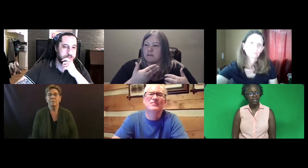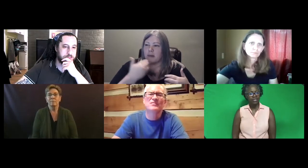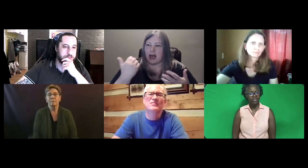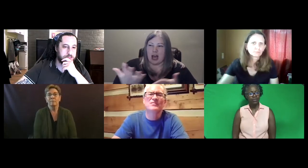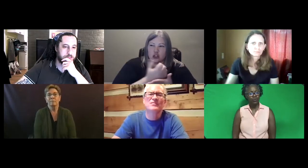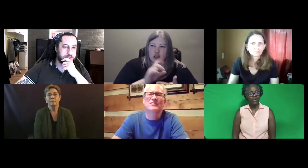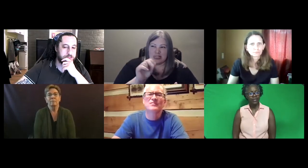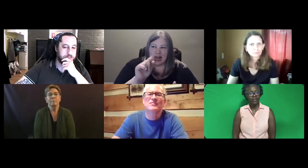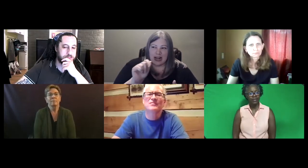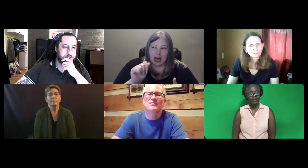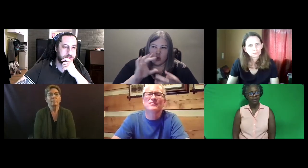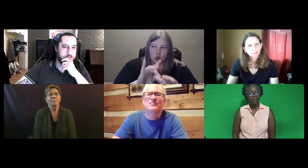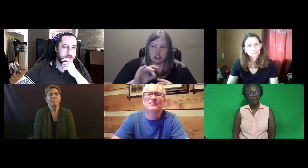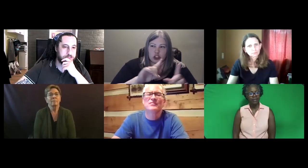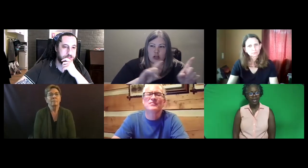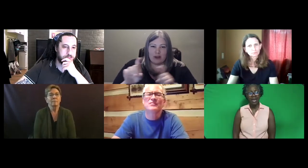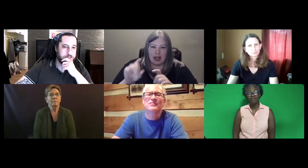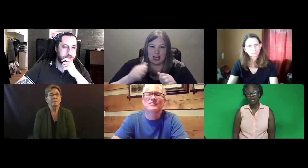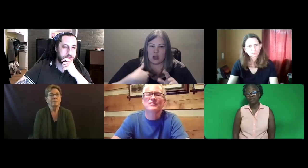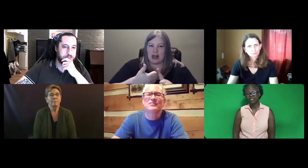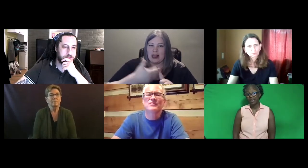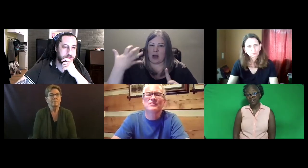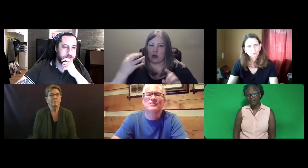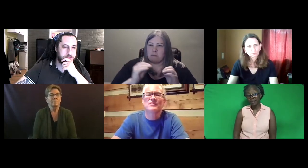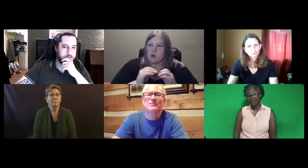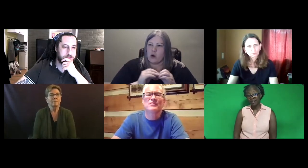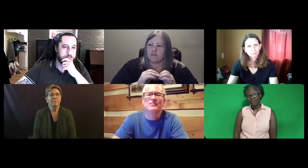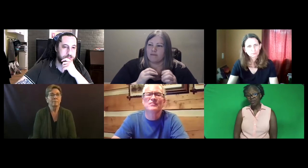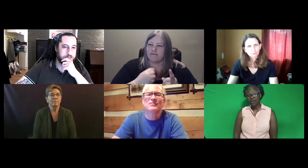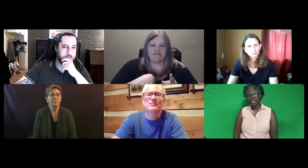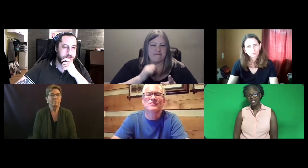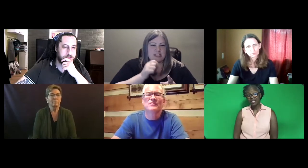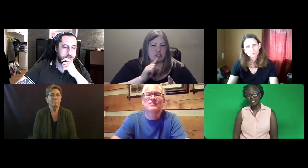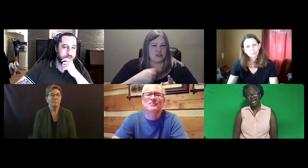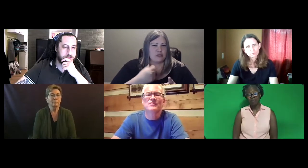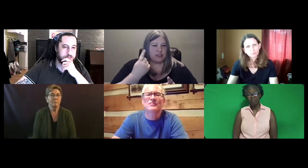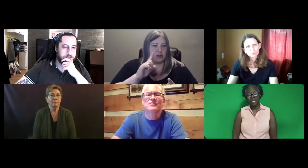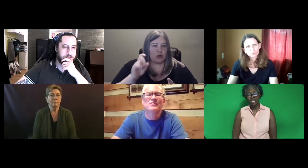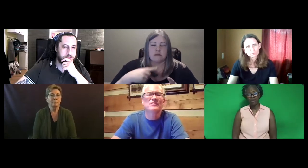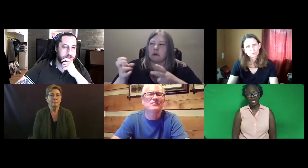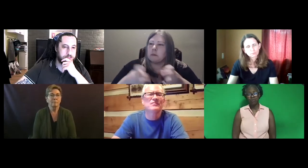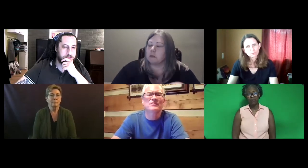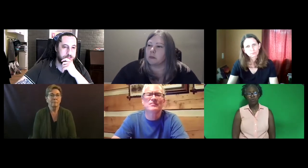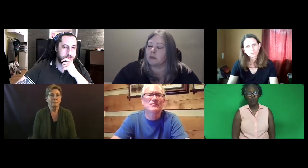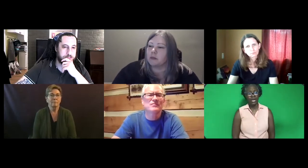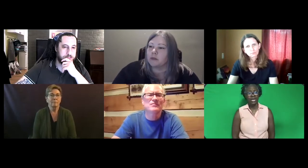and should we have better data regarding the exam? Can you elaborate more?